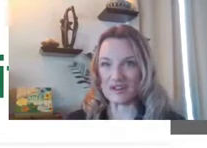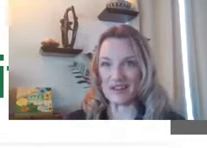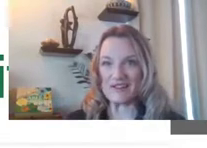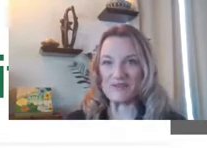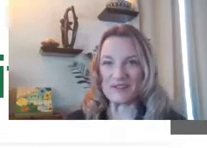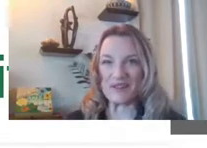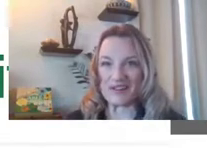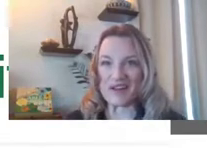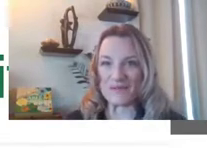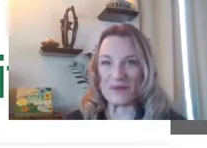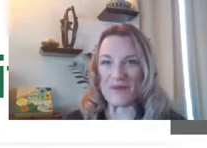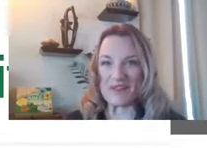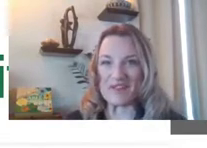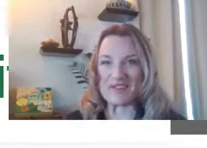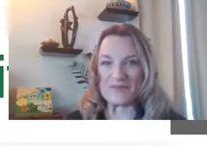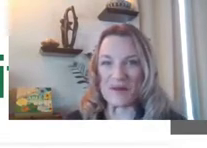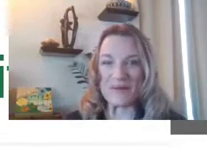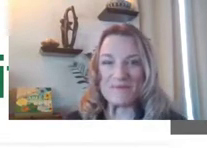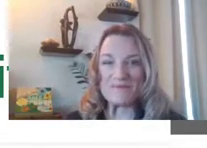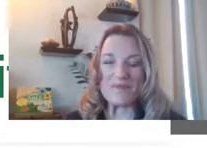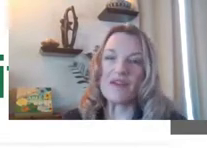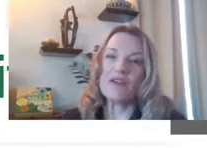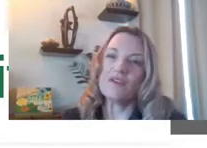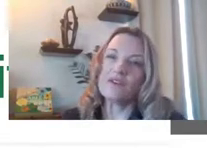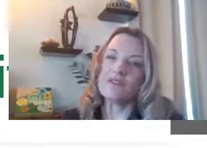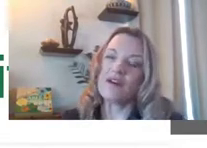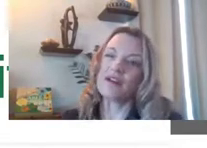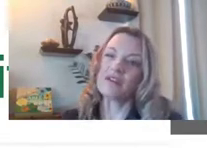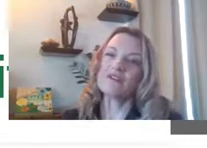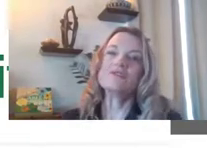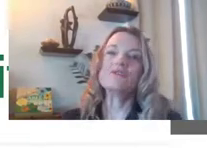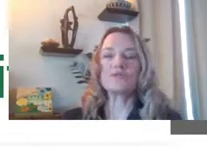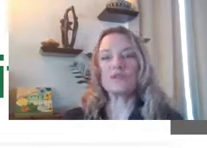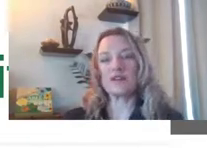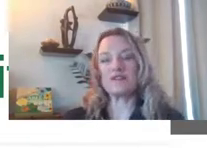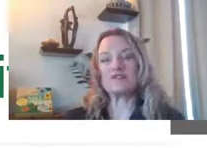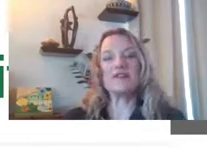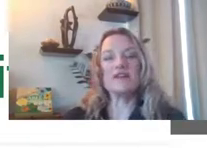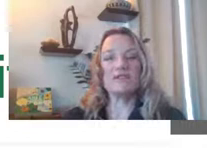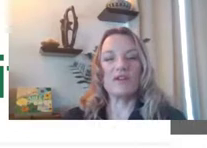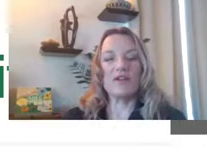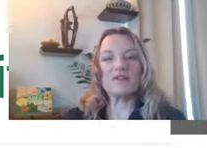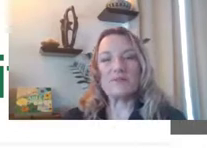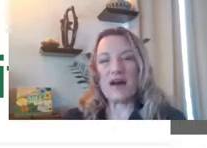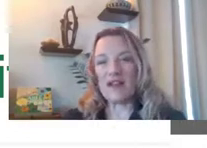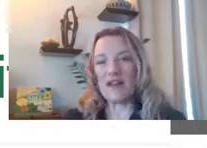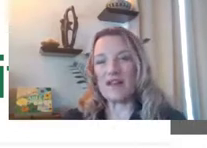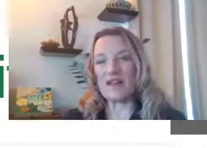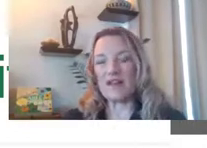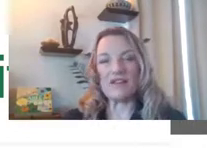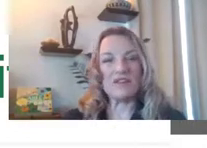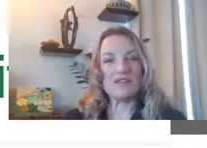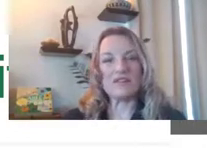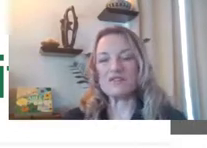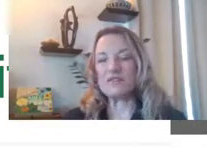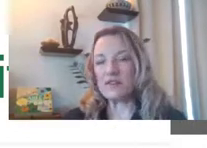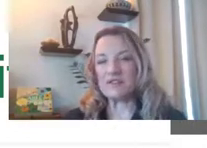guys, which I'm going to talk more about in just a moment. You can find stories for us. Spotlighting the the stories in the